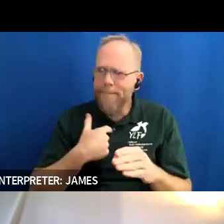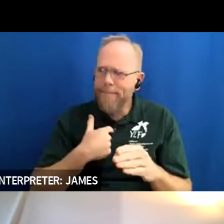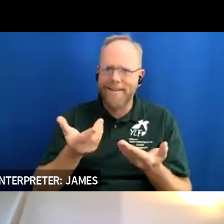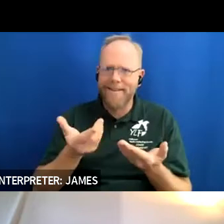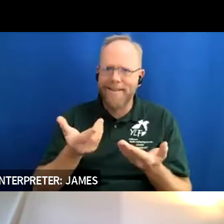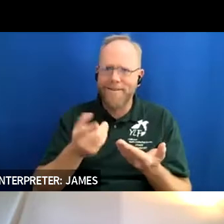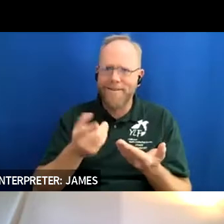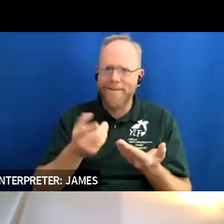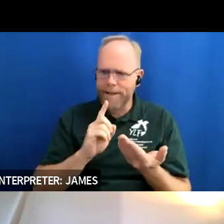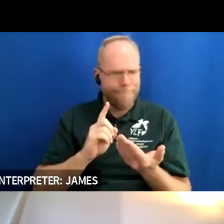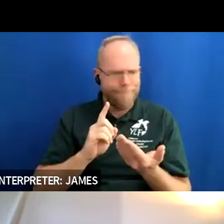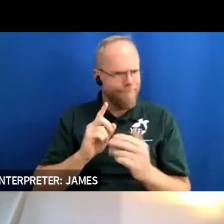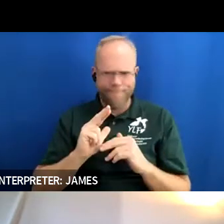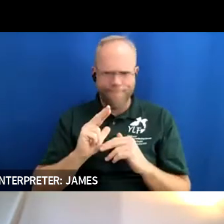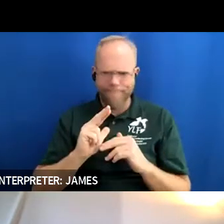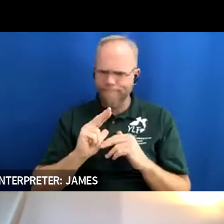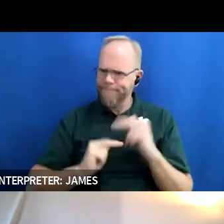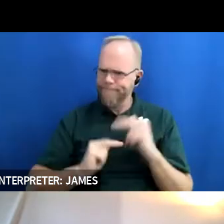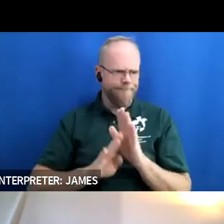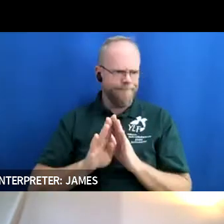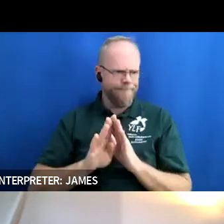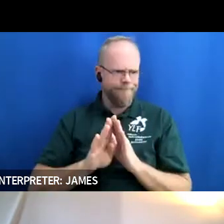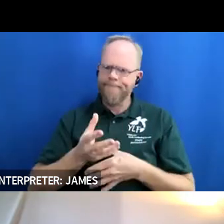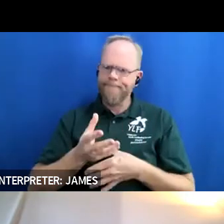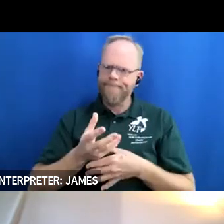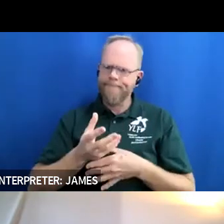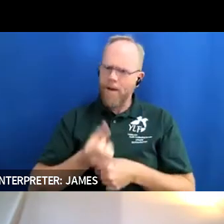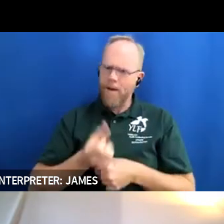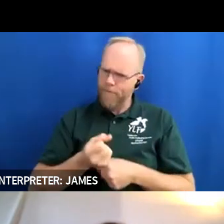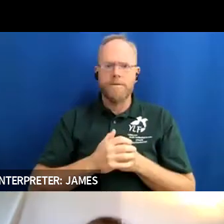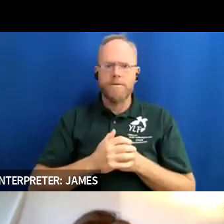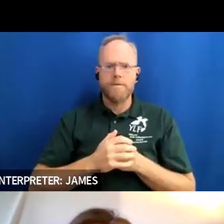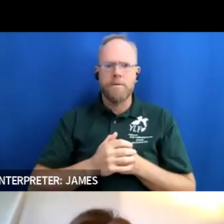build my confidence in you know leading as a as a person with a disability but also paving the